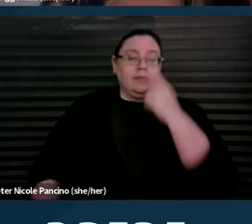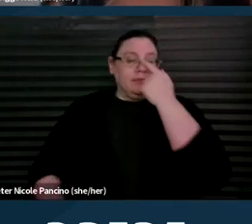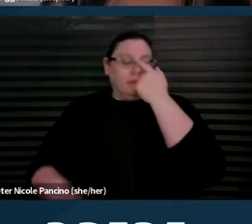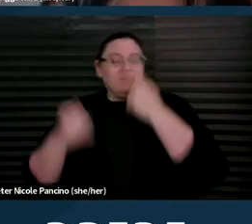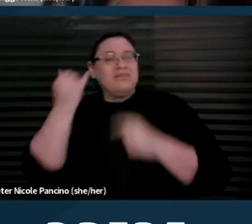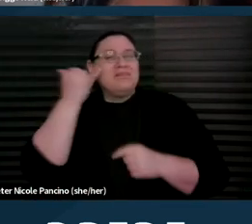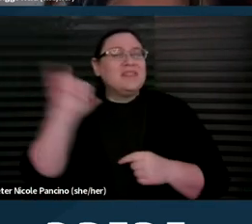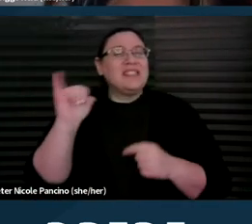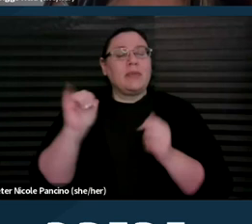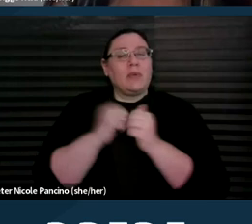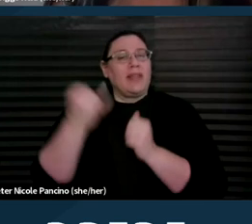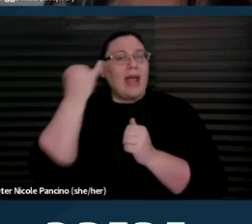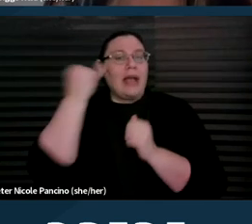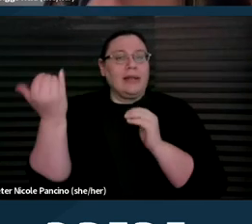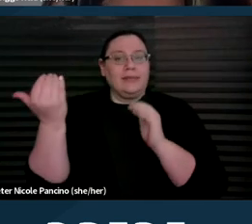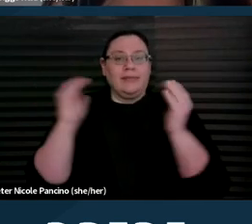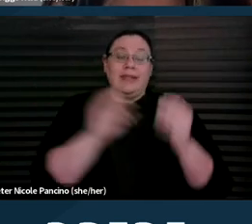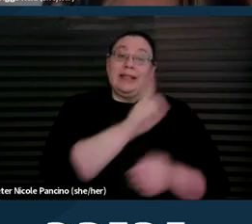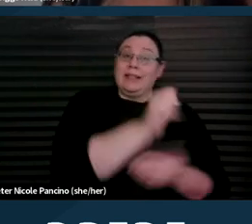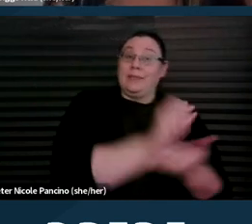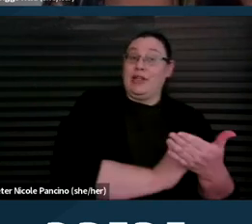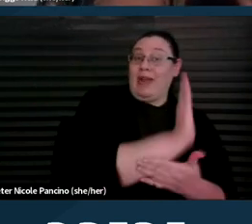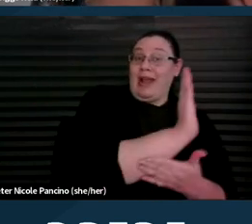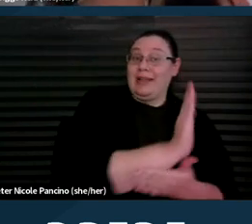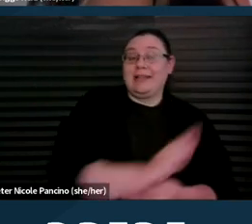between disability rights versus disability justice,